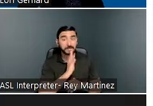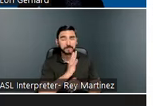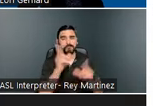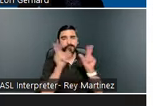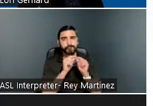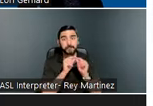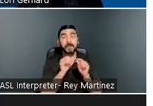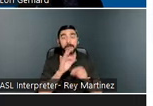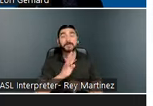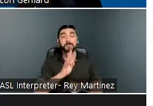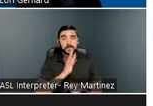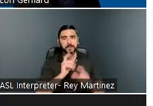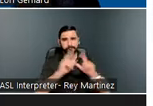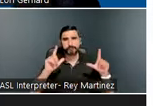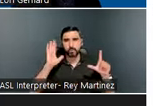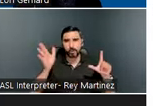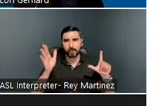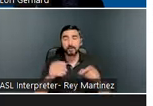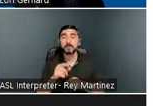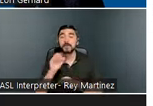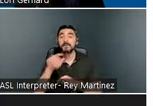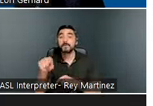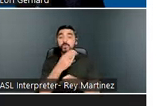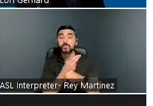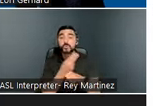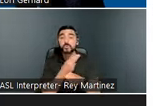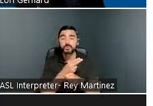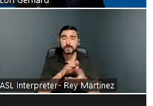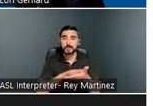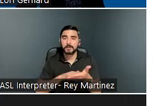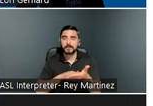If you are using a screen reader and want to silence unwanted chatter in the